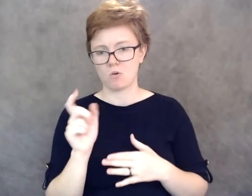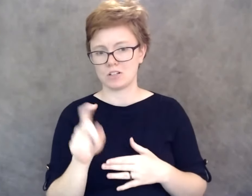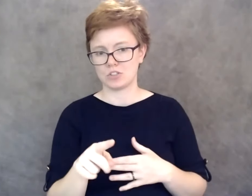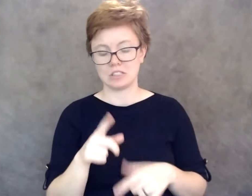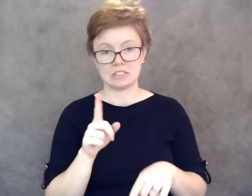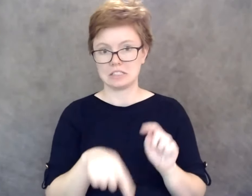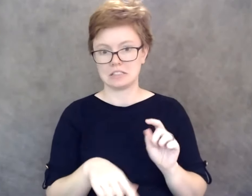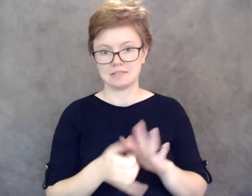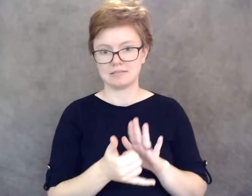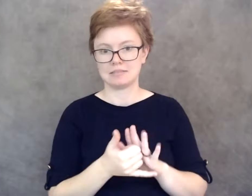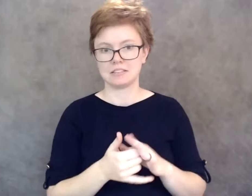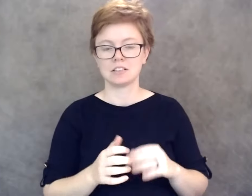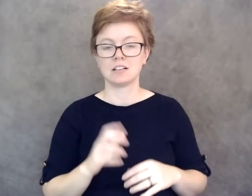but Kaleigh Gracey,